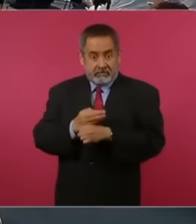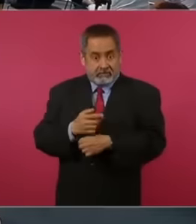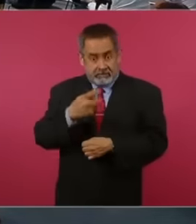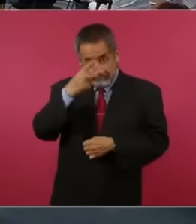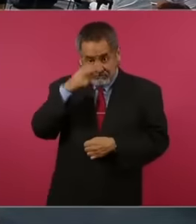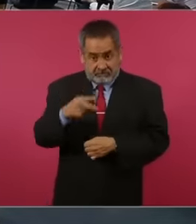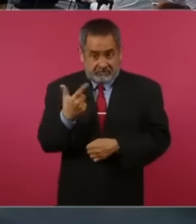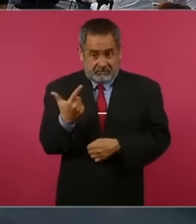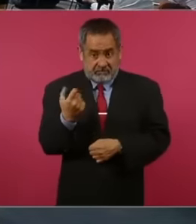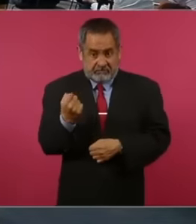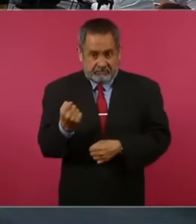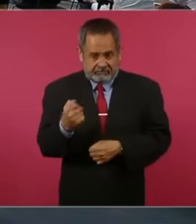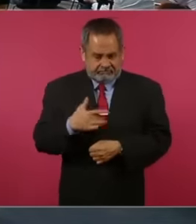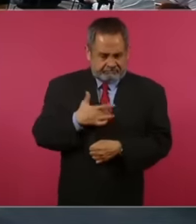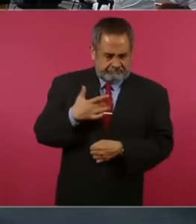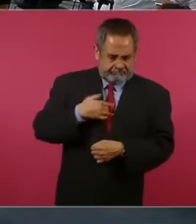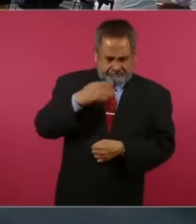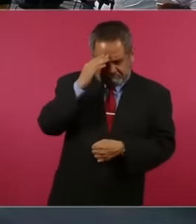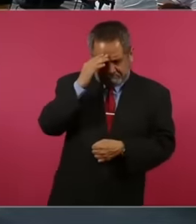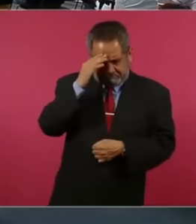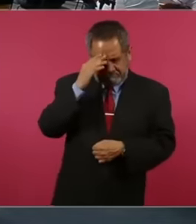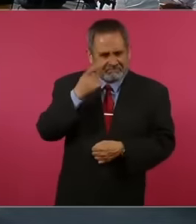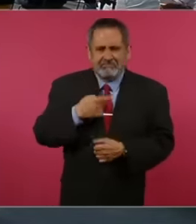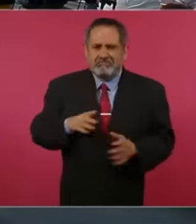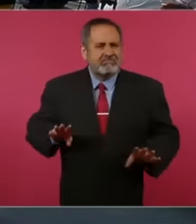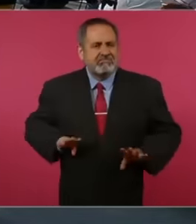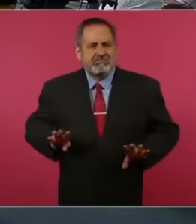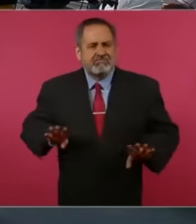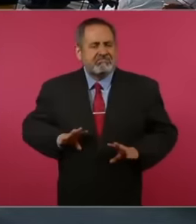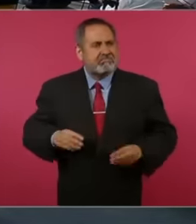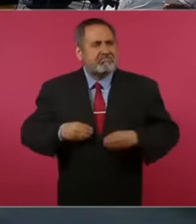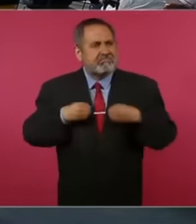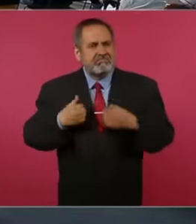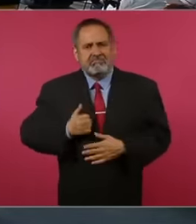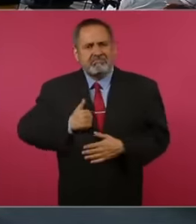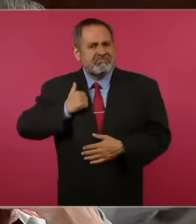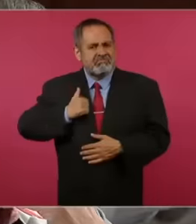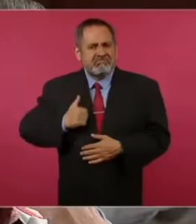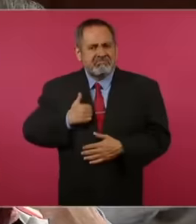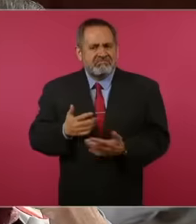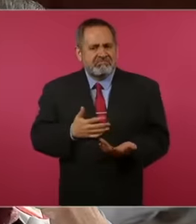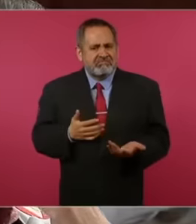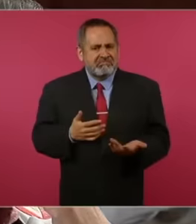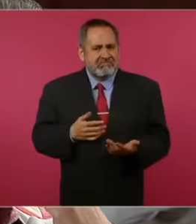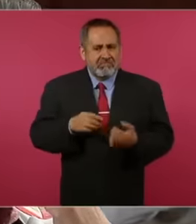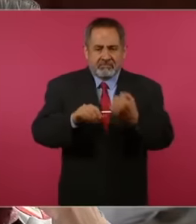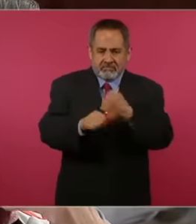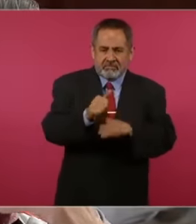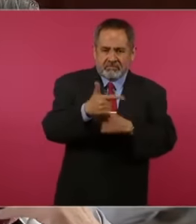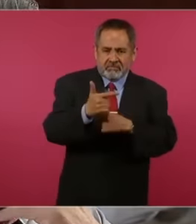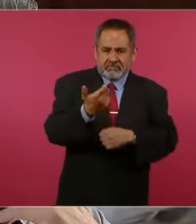really doesn't suit us that much because well it's been 11 or 12 pesos when I get here